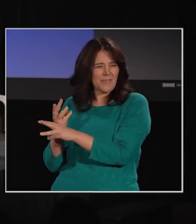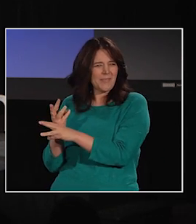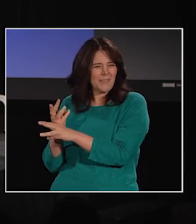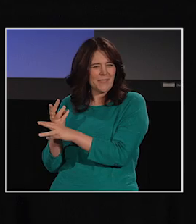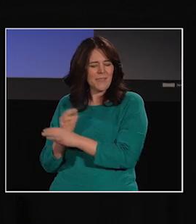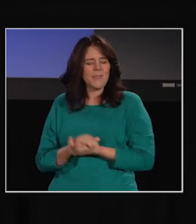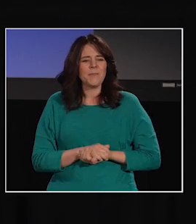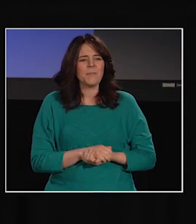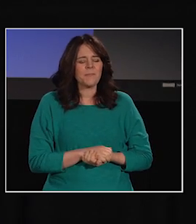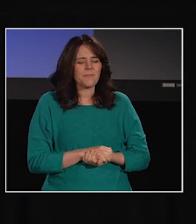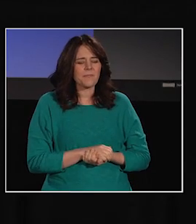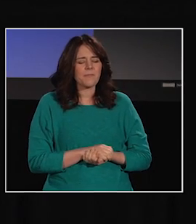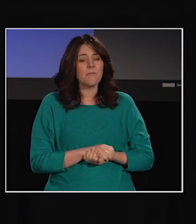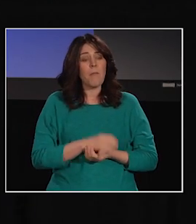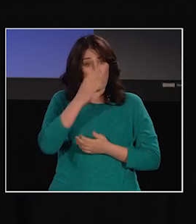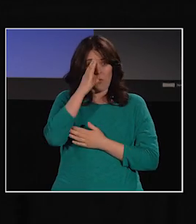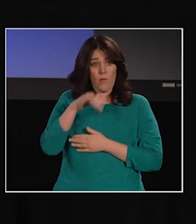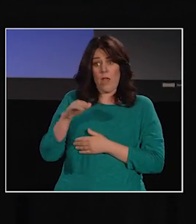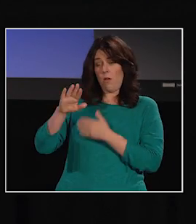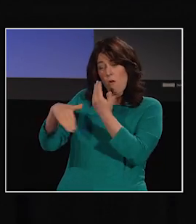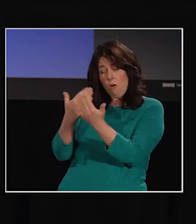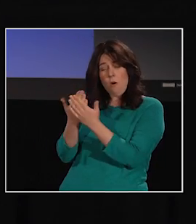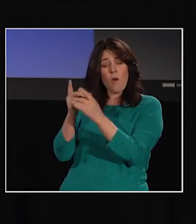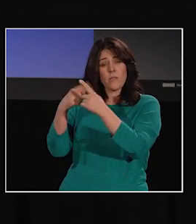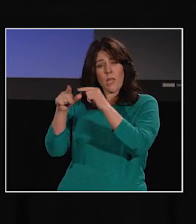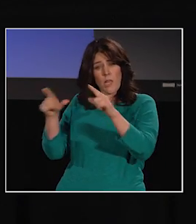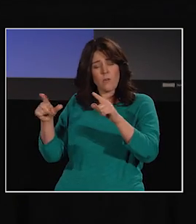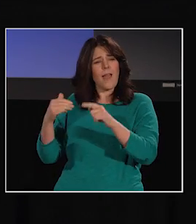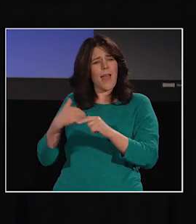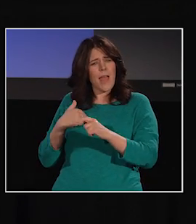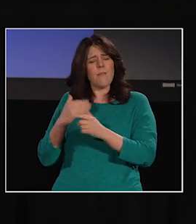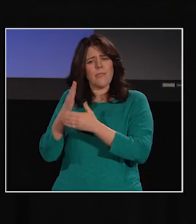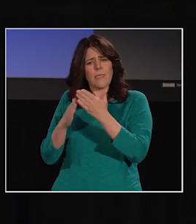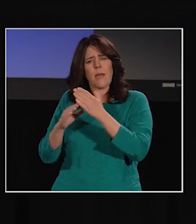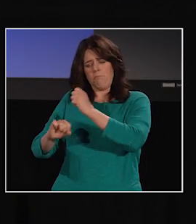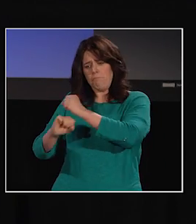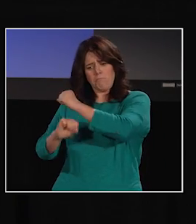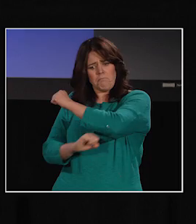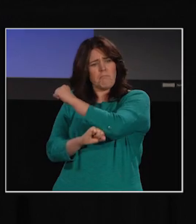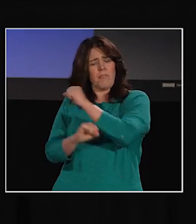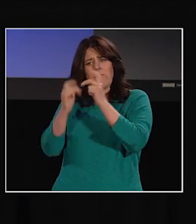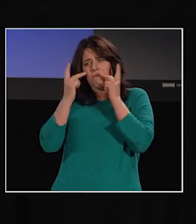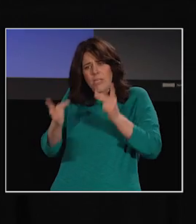However, all sign languages are based on the same principles of visual processing,